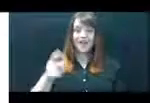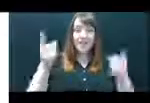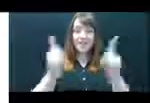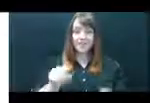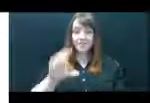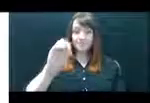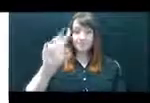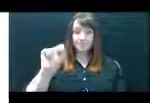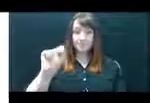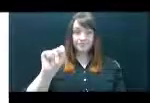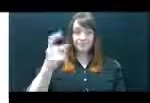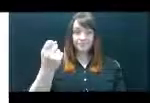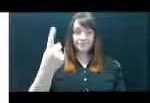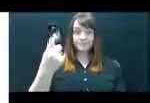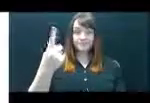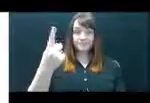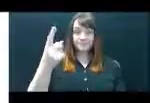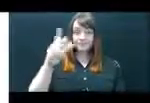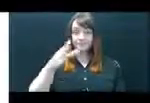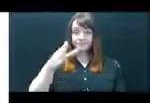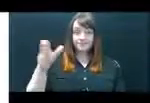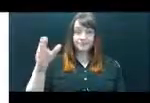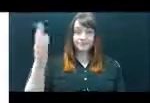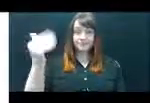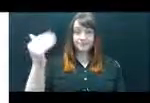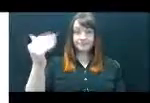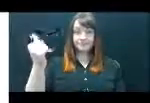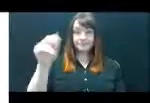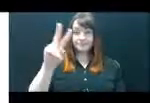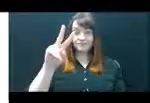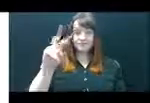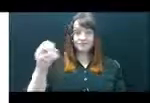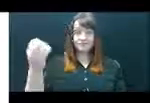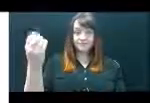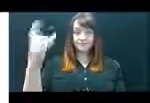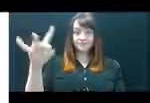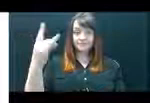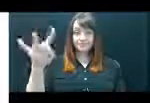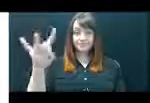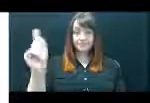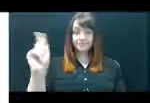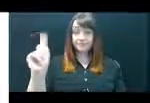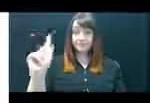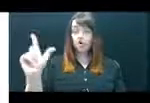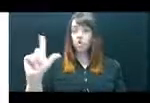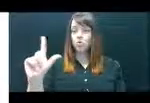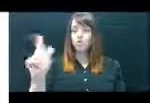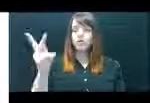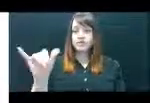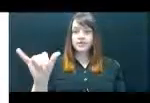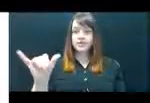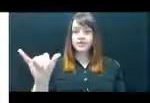2018 in Louisville, Kentucky. The Southeast Regional Institute on Deafness